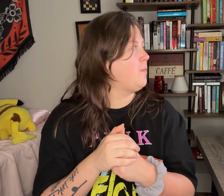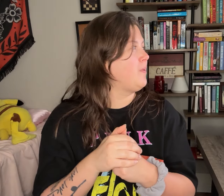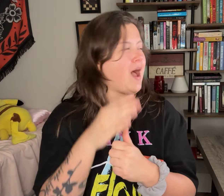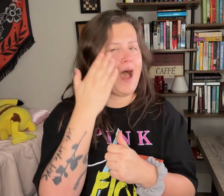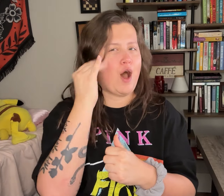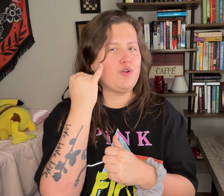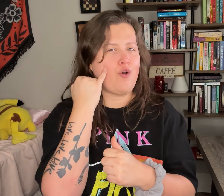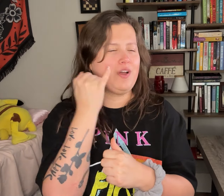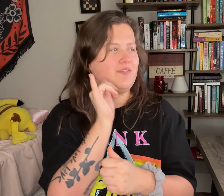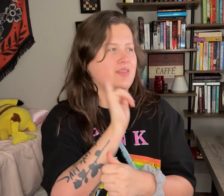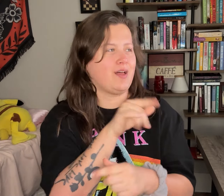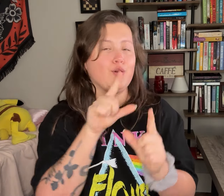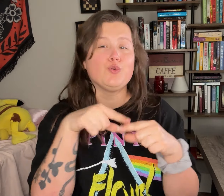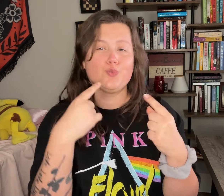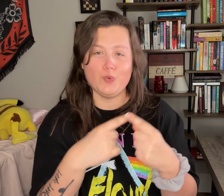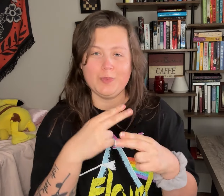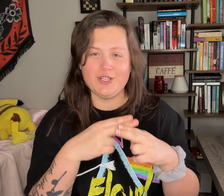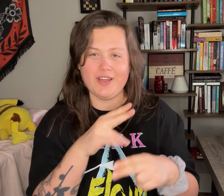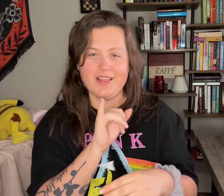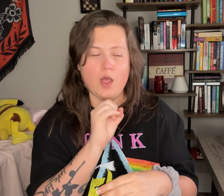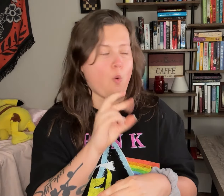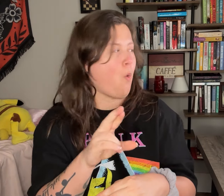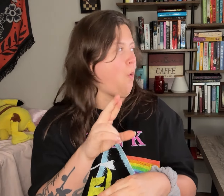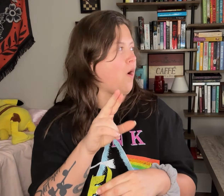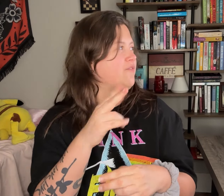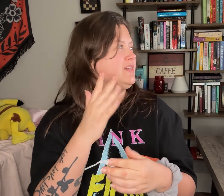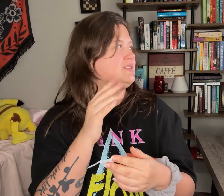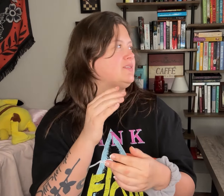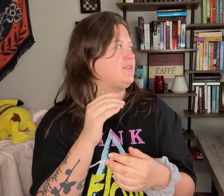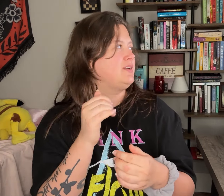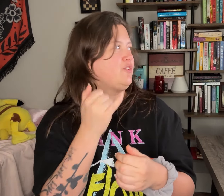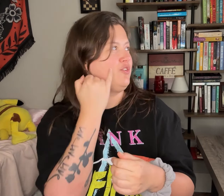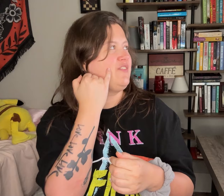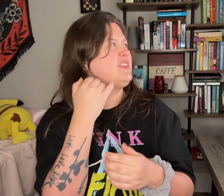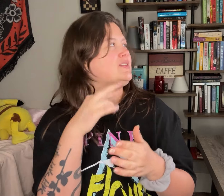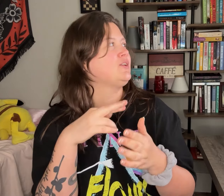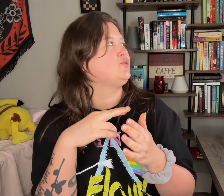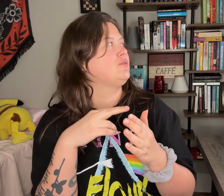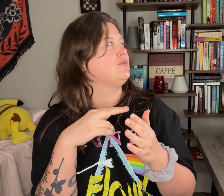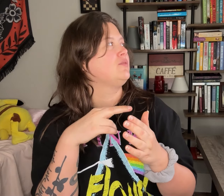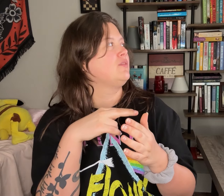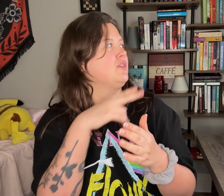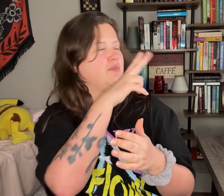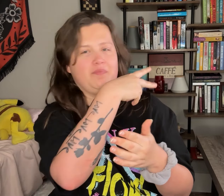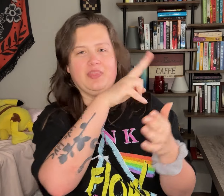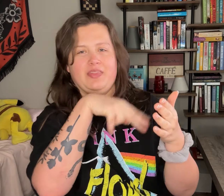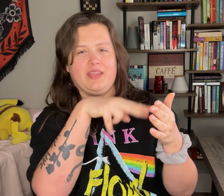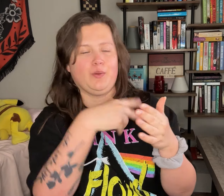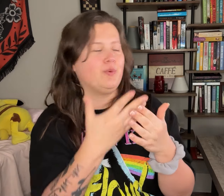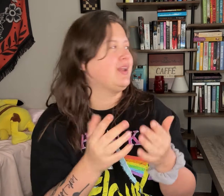Not sure if it's the group calling it that or if it's the writers of this.